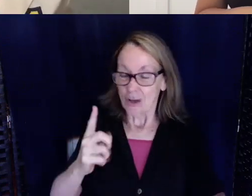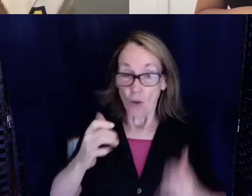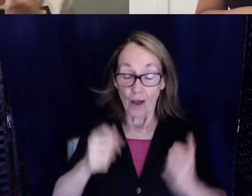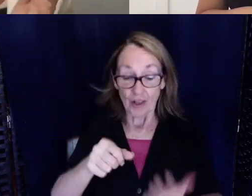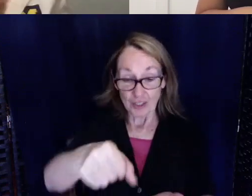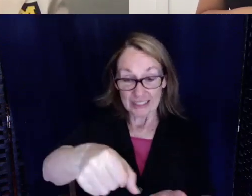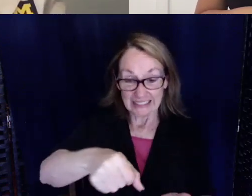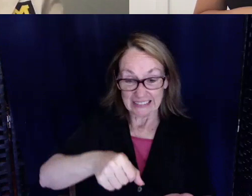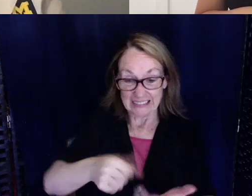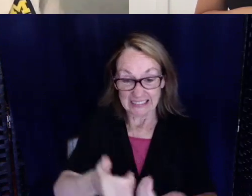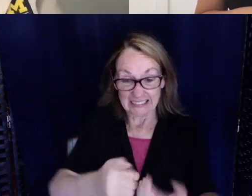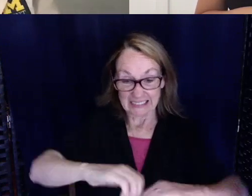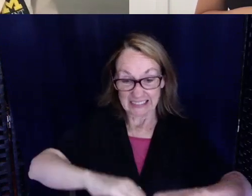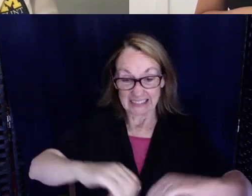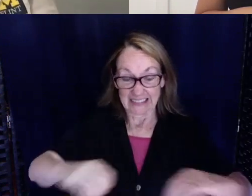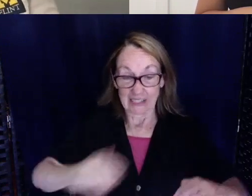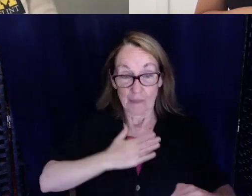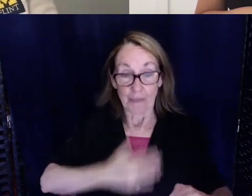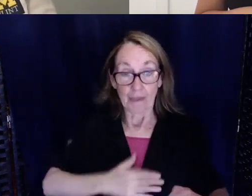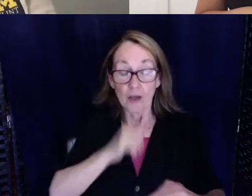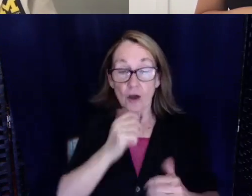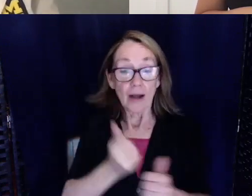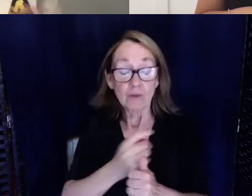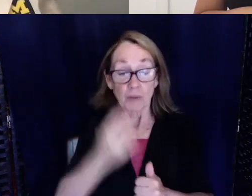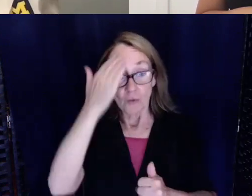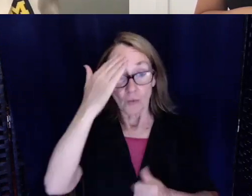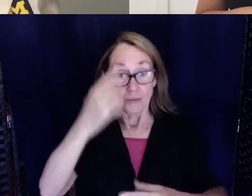I realized that not everybody knows sign language.They include cued speech